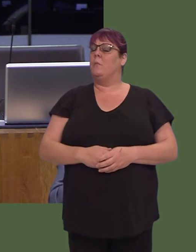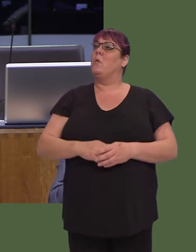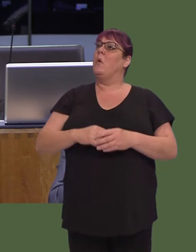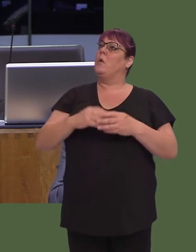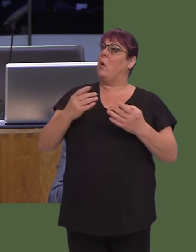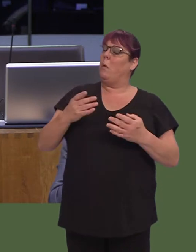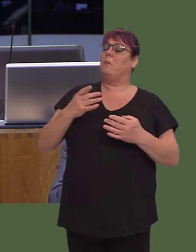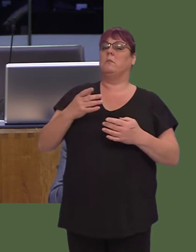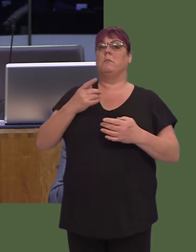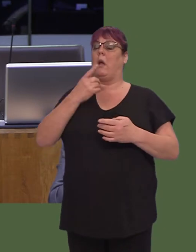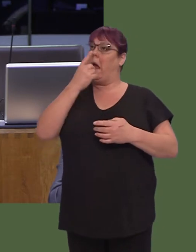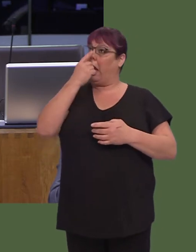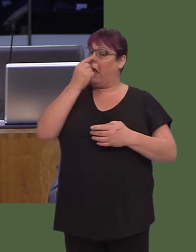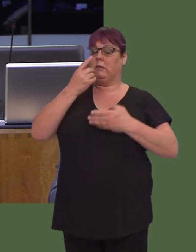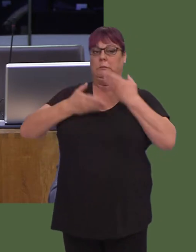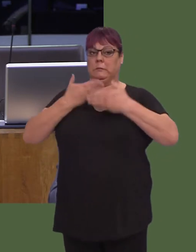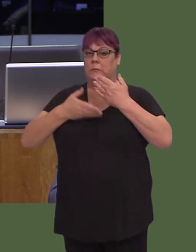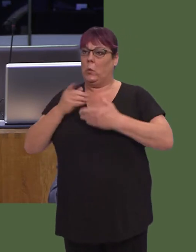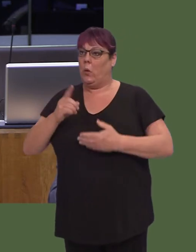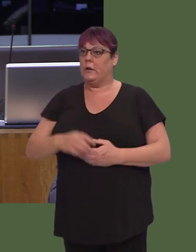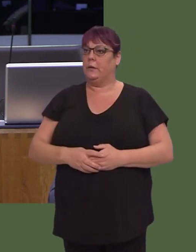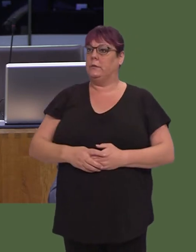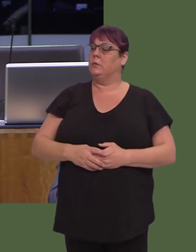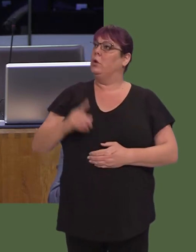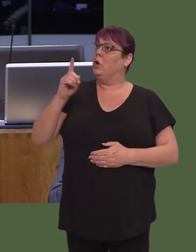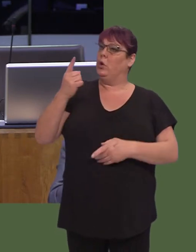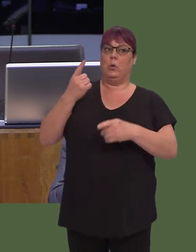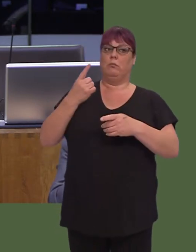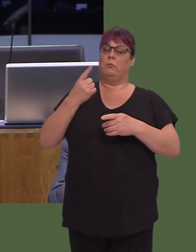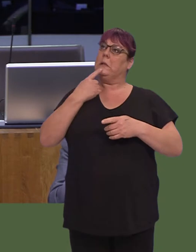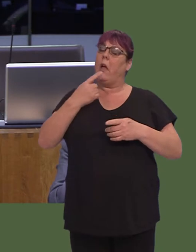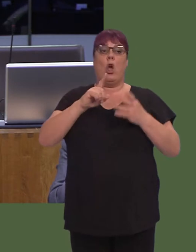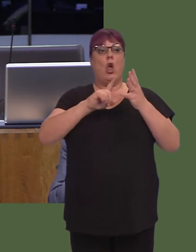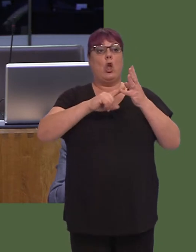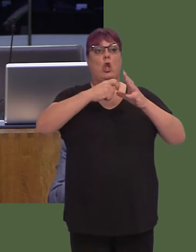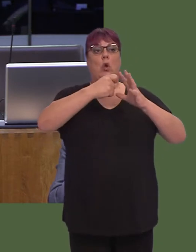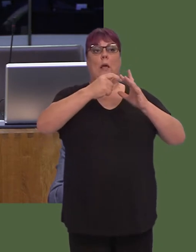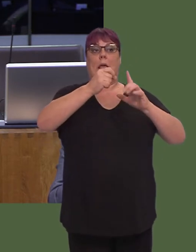One is that you talk about my party, UKIP, wanting the UK to leave the EU as though we